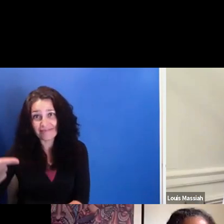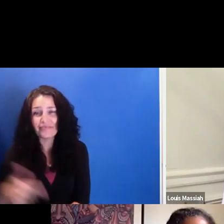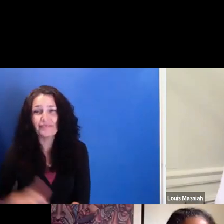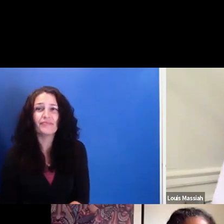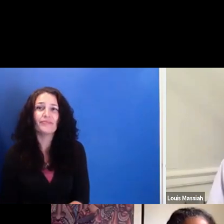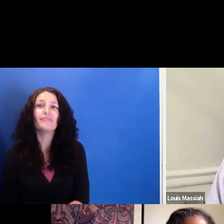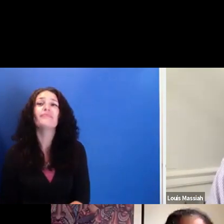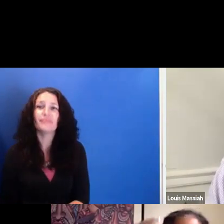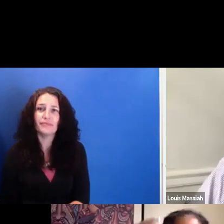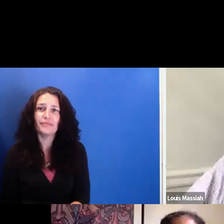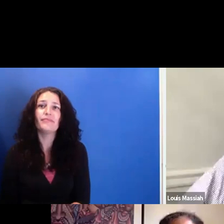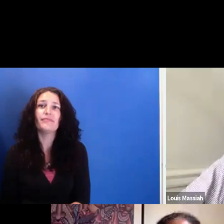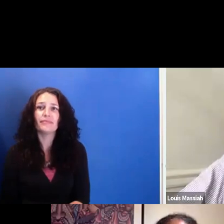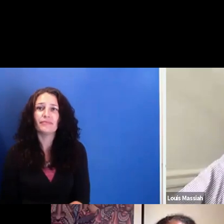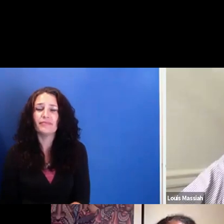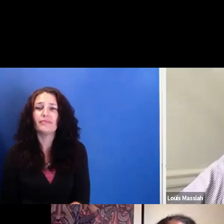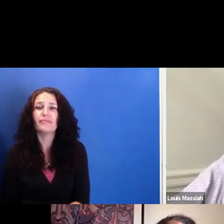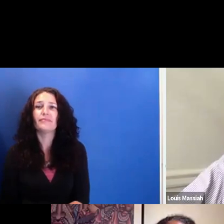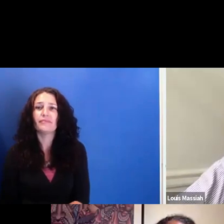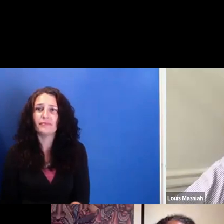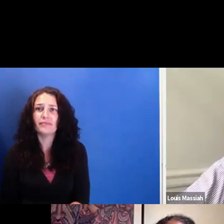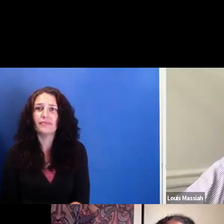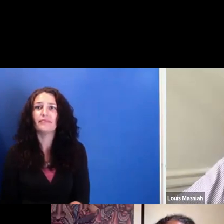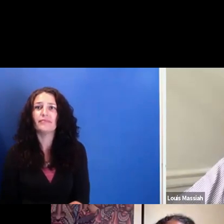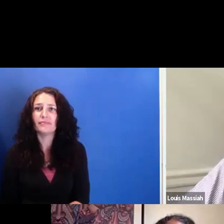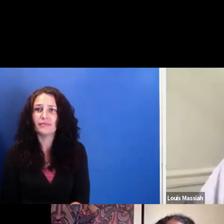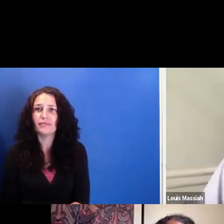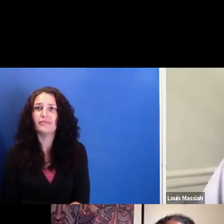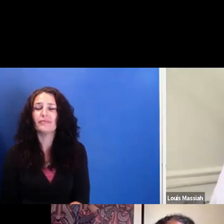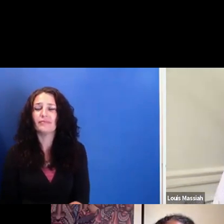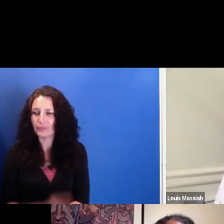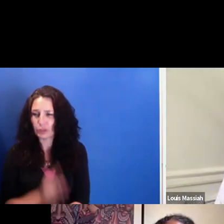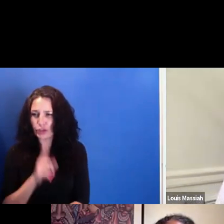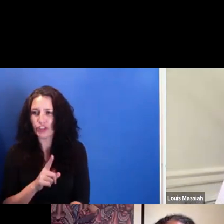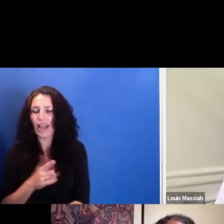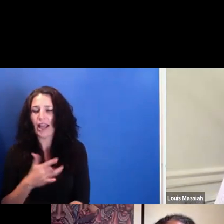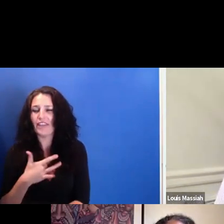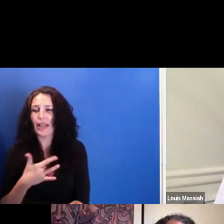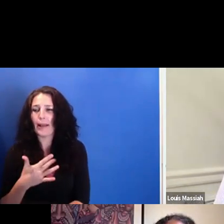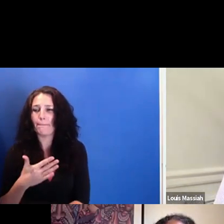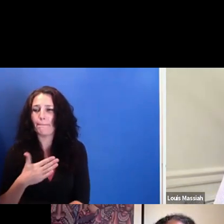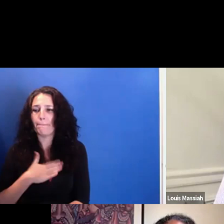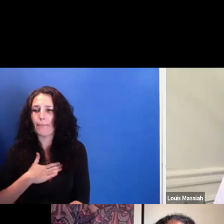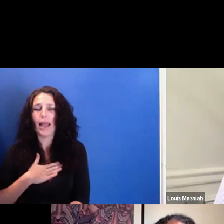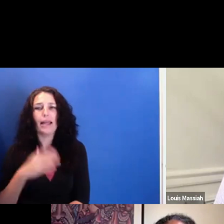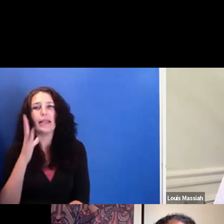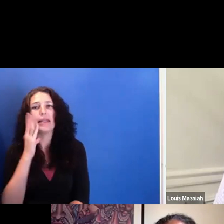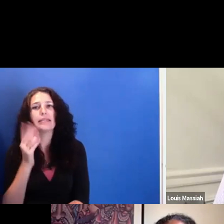I mean, I think, you know, I feel in my experience of taking in stories that sometimes the more specific you can be,